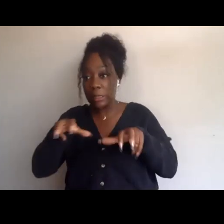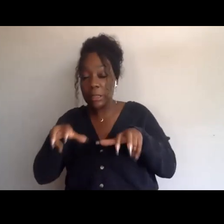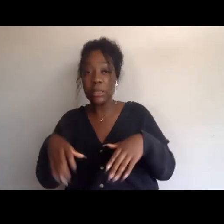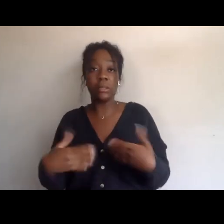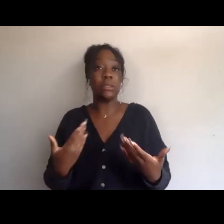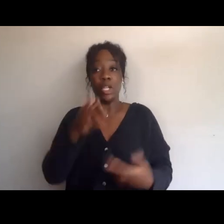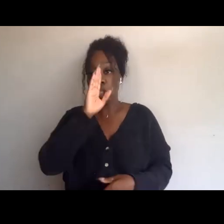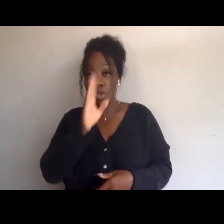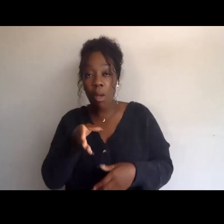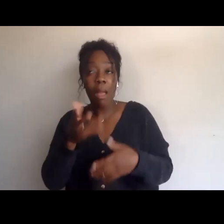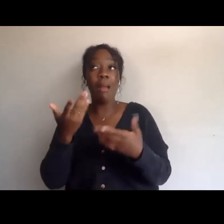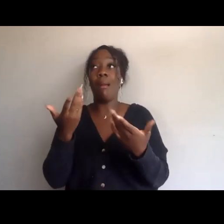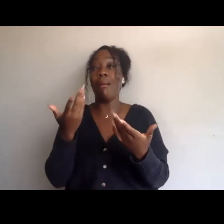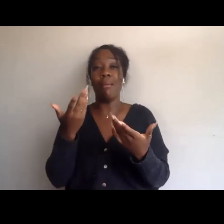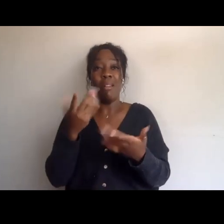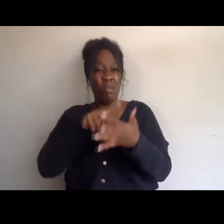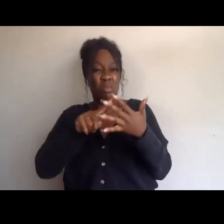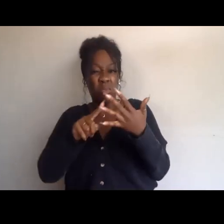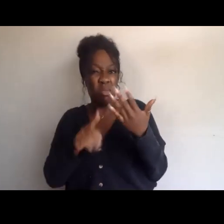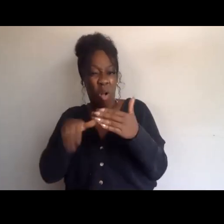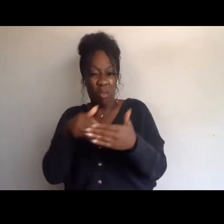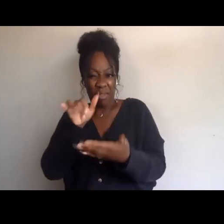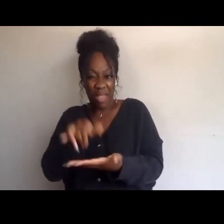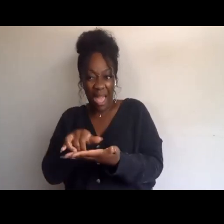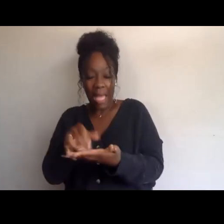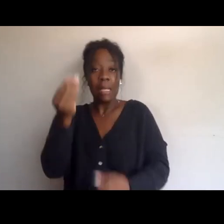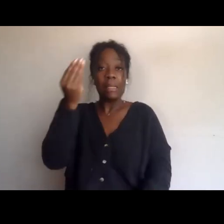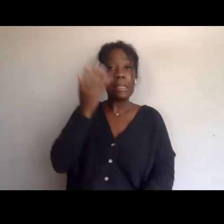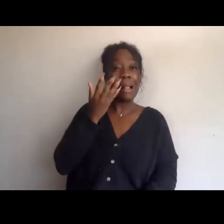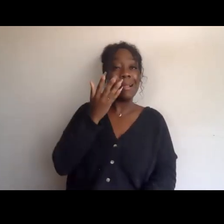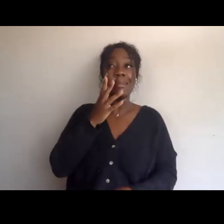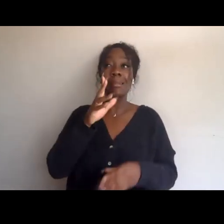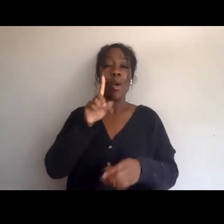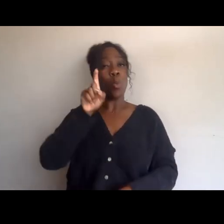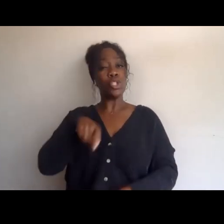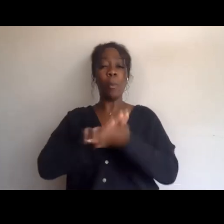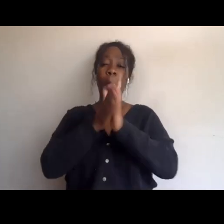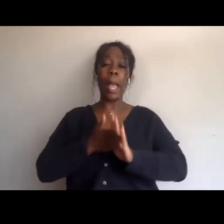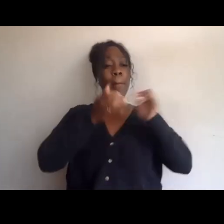feeds us this lie of individualism, so there's a reason why they feed us this lie